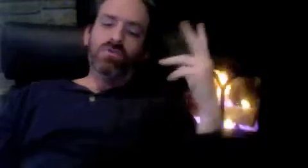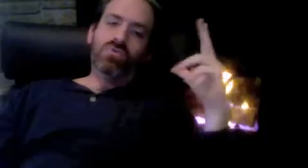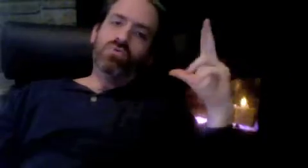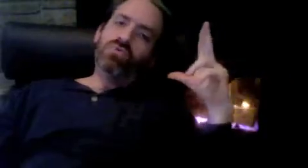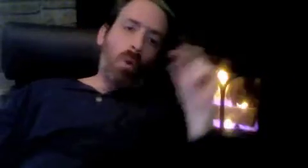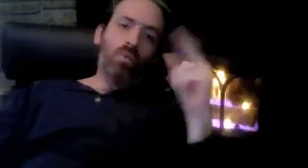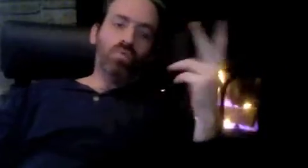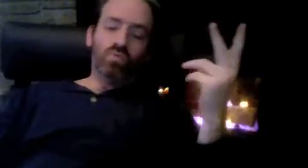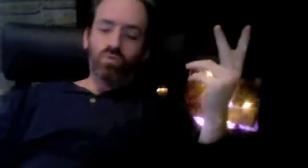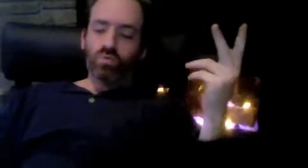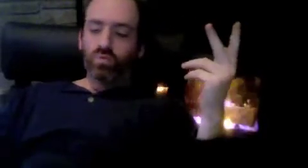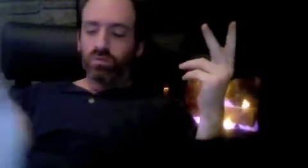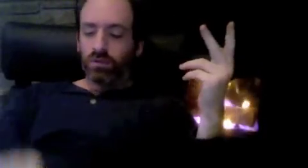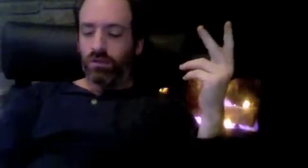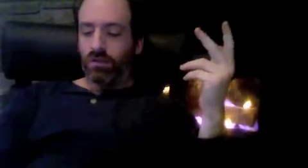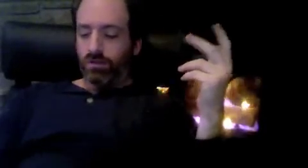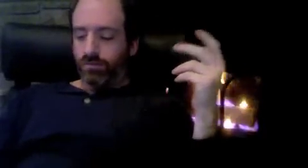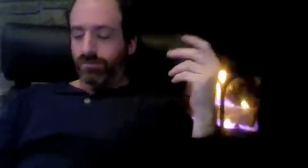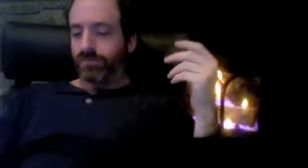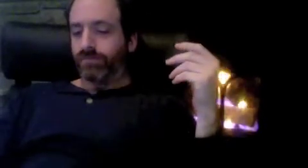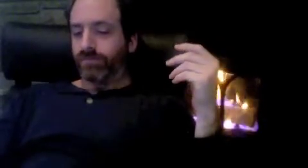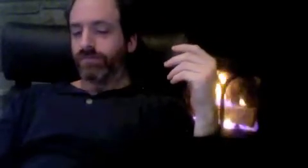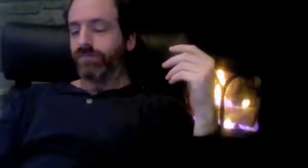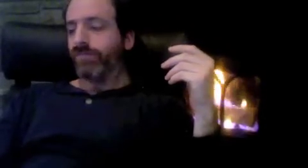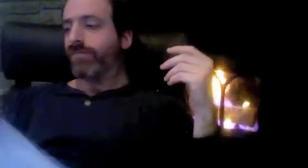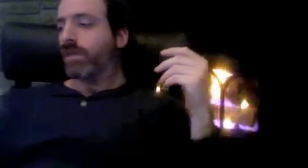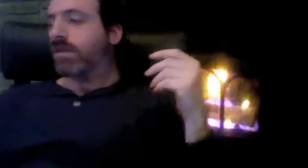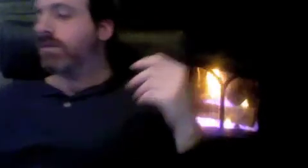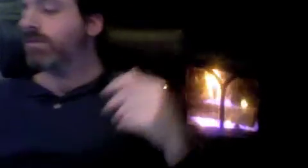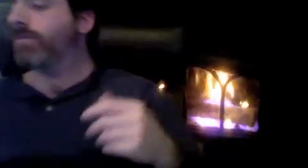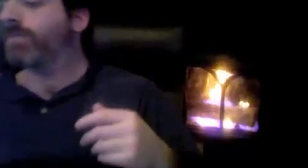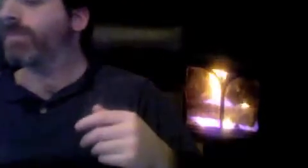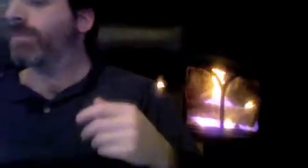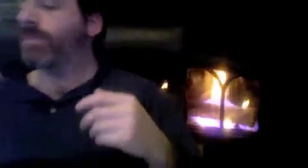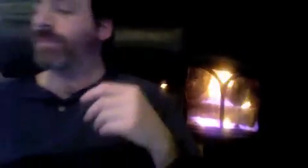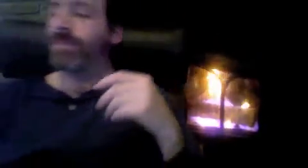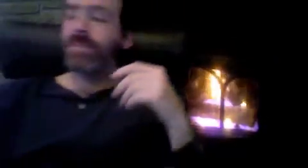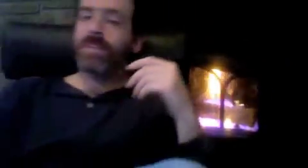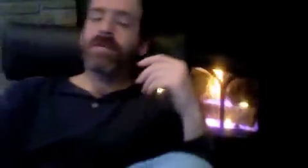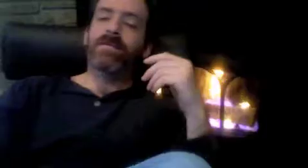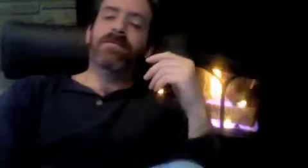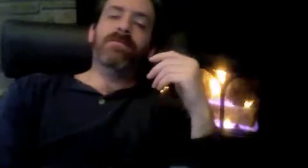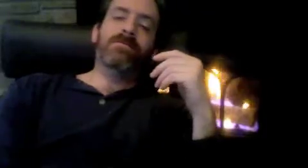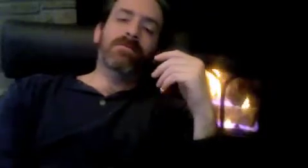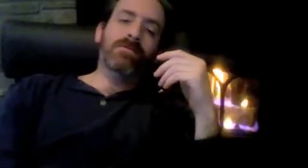rulings. No!, that is not the way to do this! No!